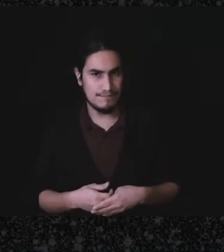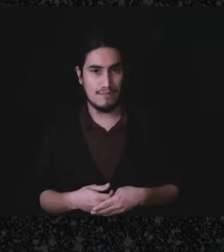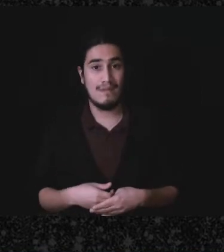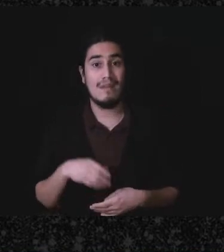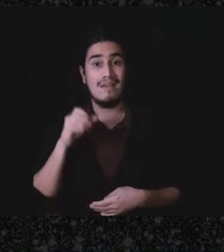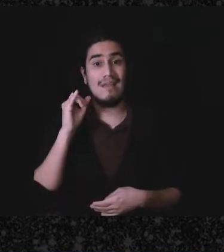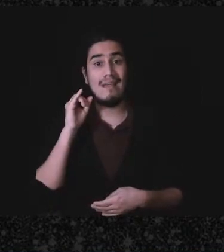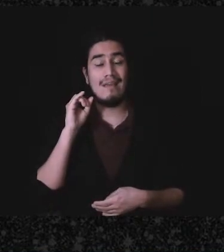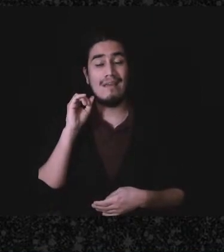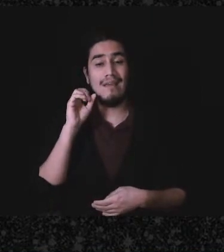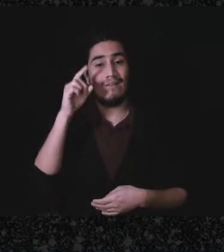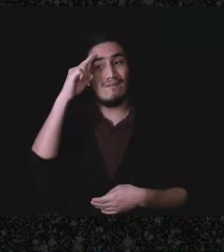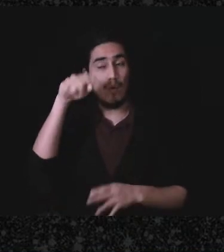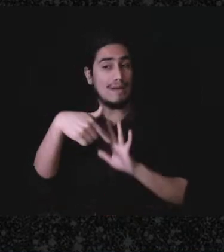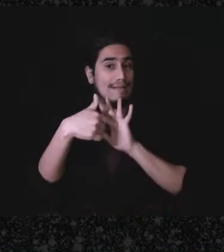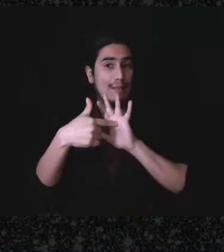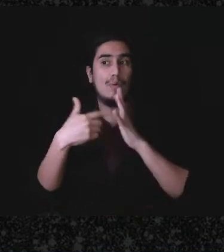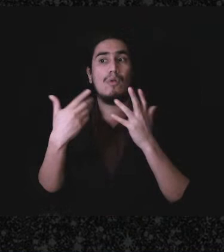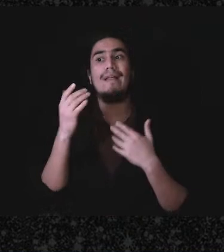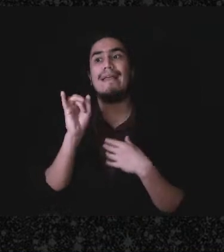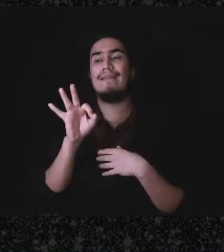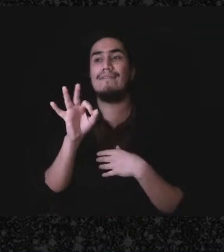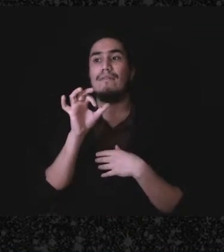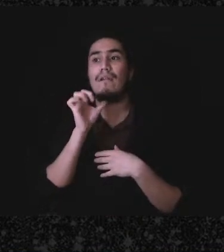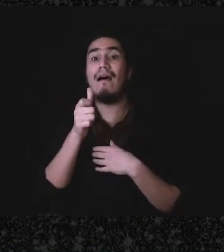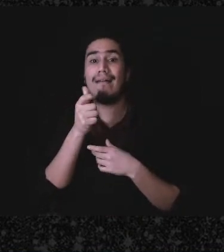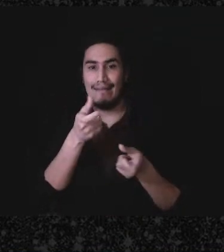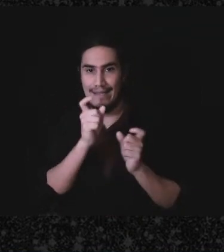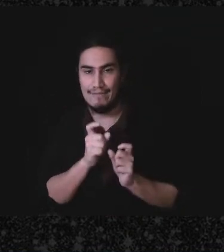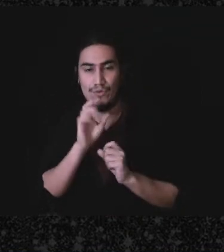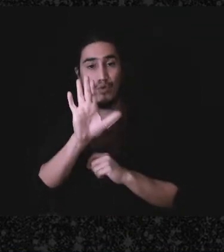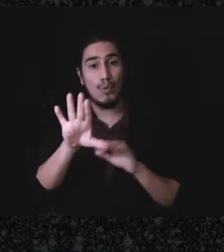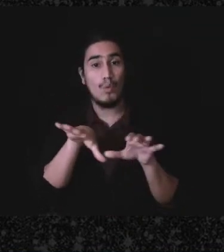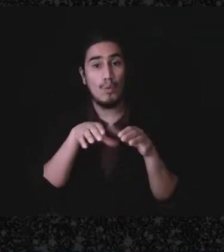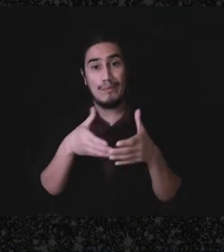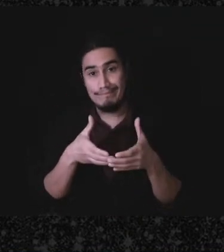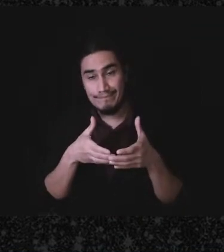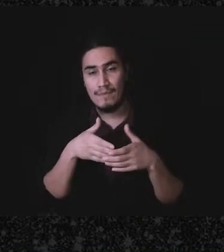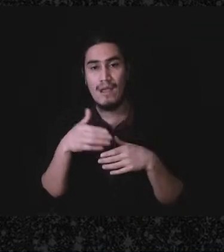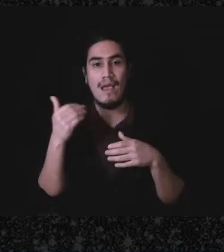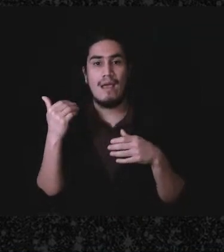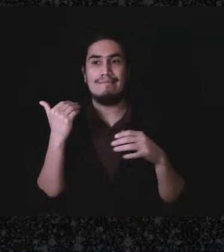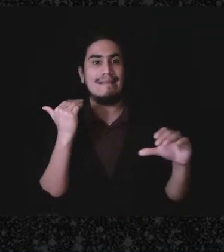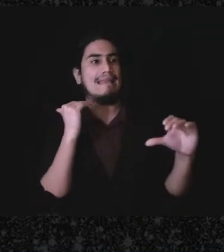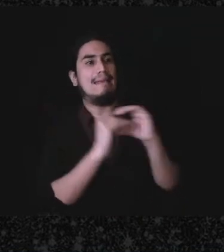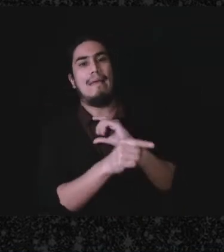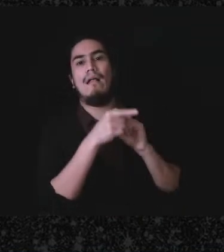So, for example, I think that if your organization sends an email to somebody who donated to you